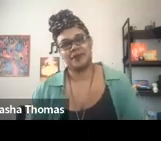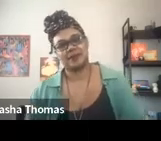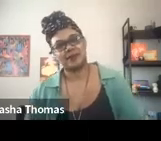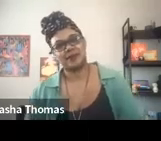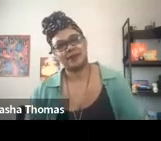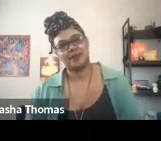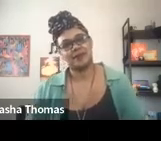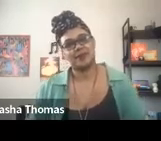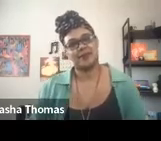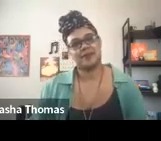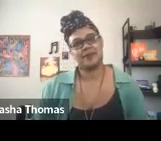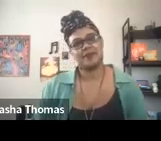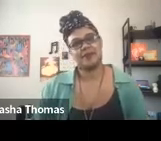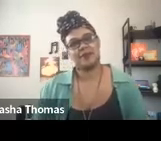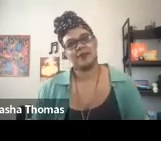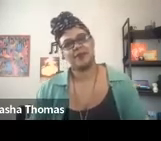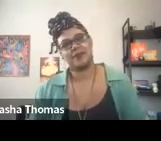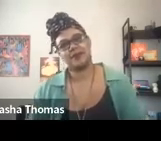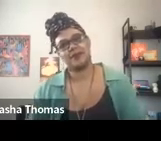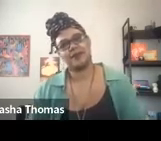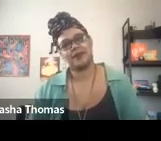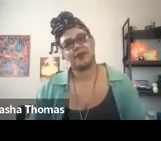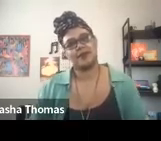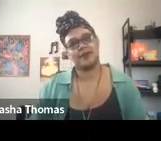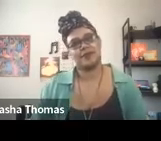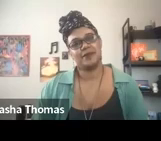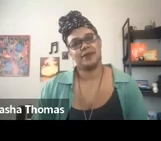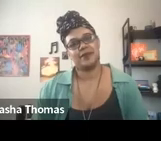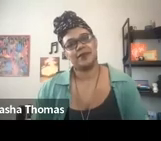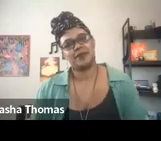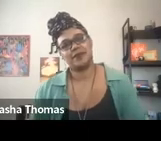Streak of blue crosses the top of the screen.